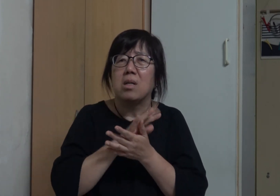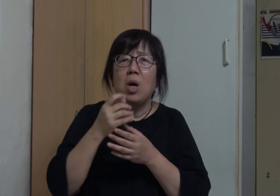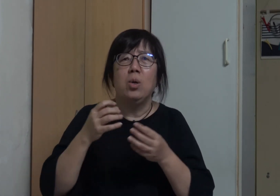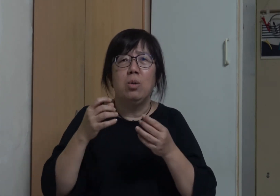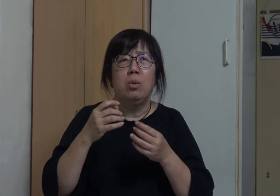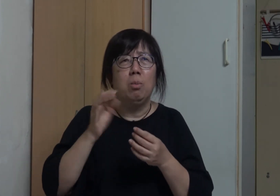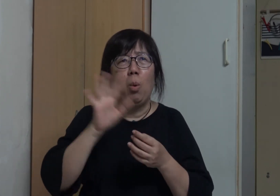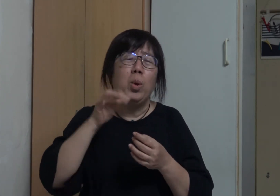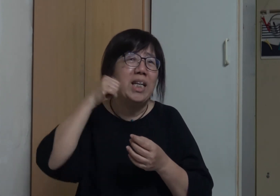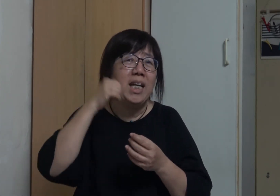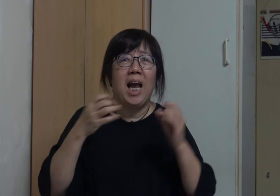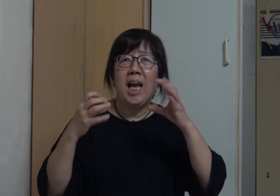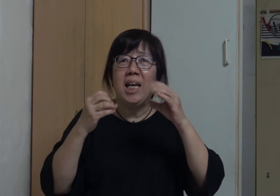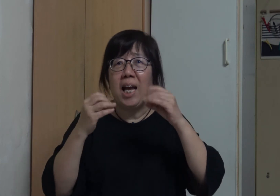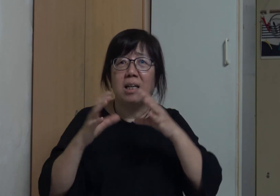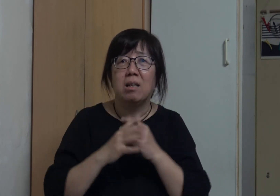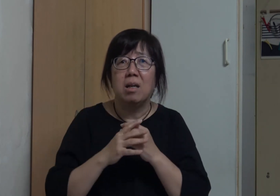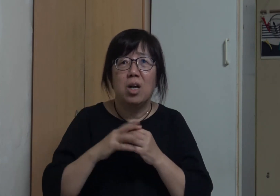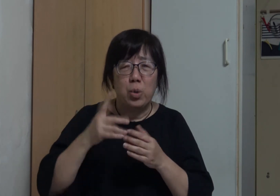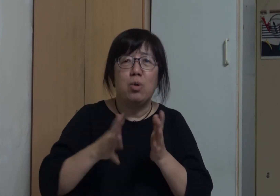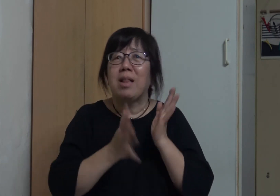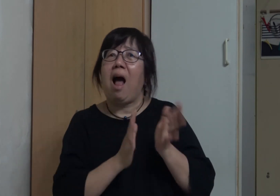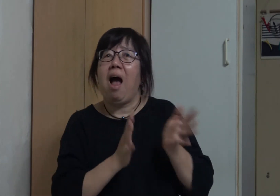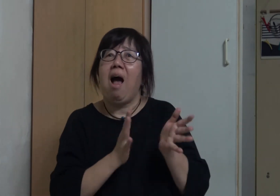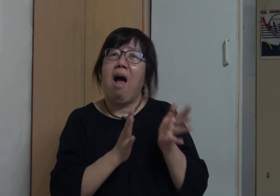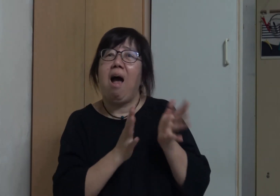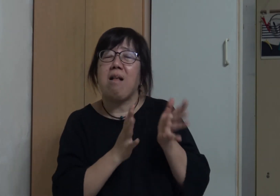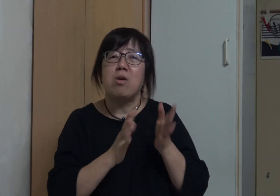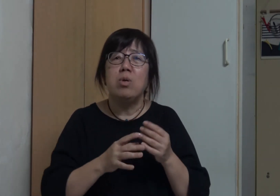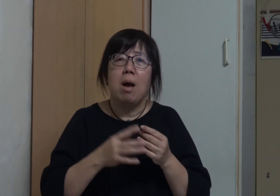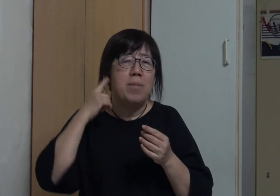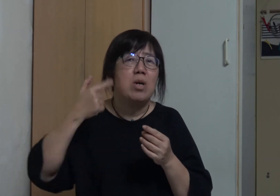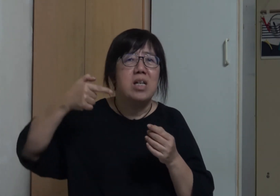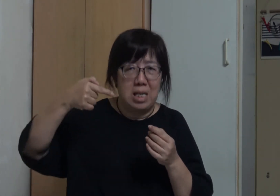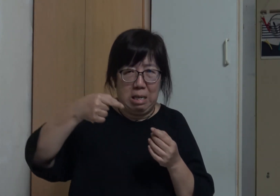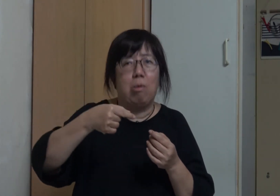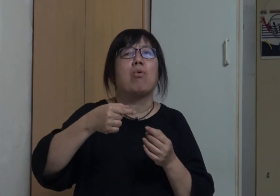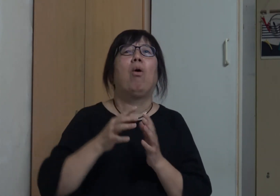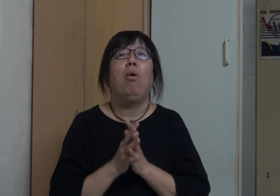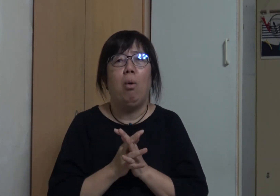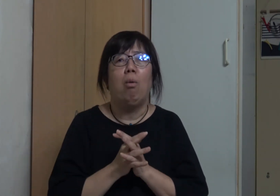and hasn't talked with people with normal hearing but communicated with sign language His hearing ability has worsened eventually